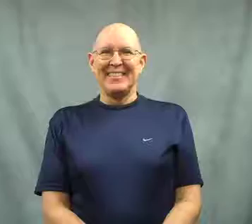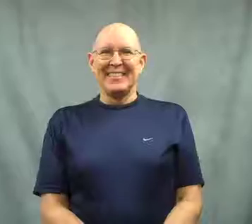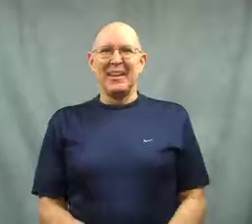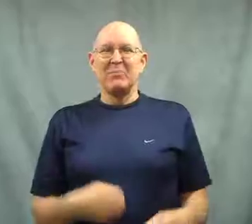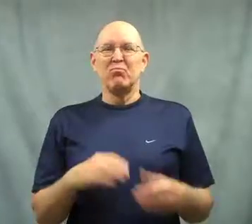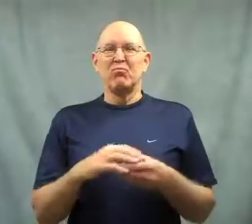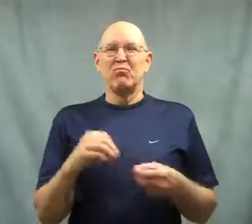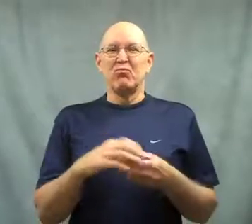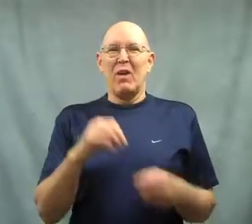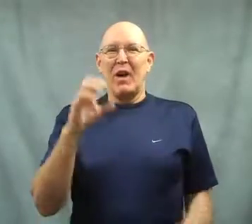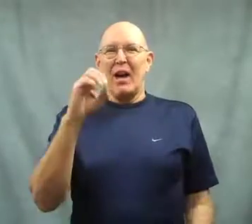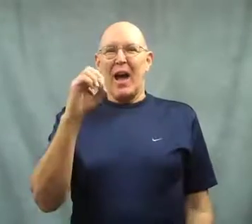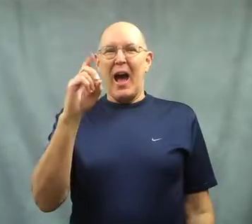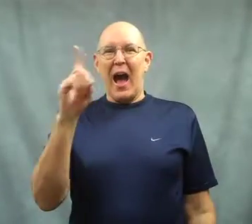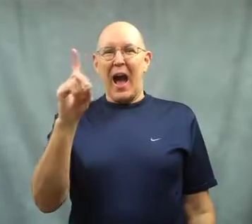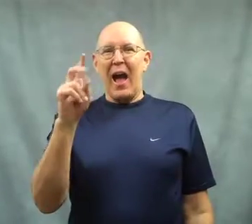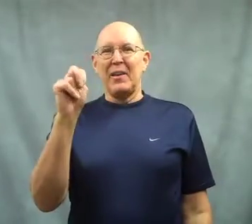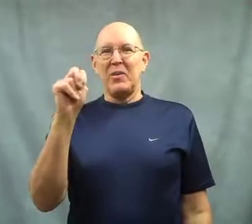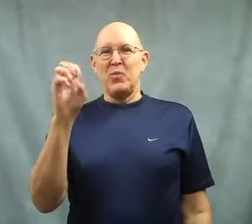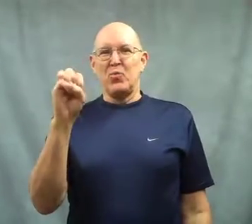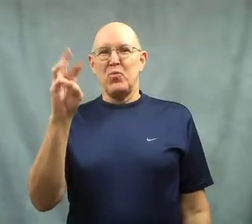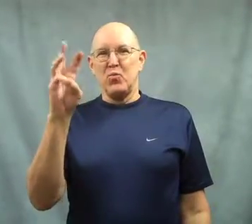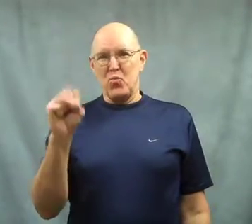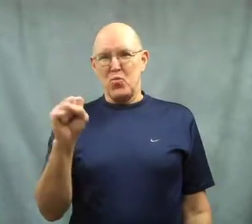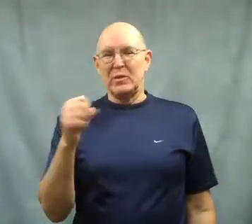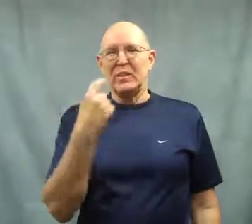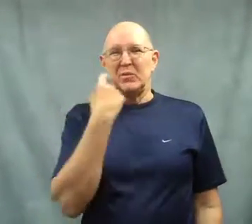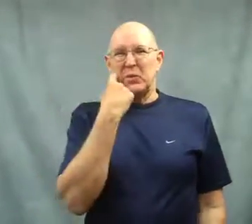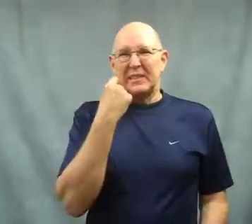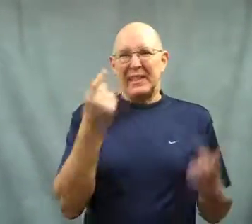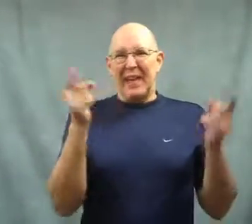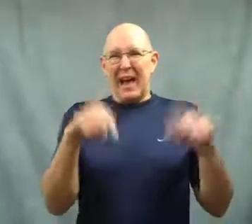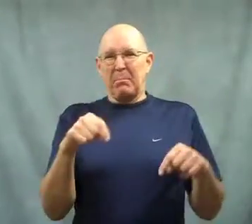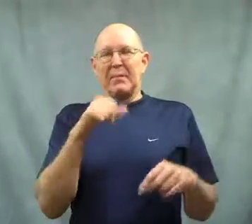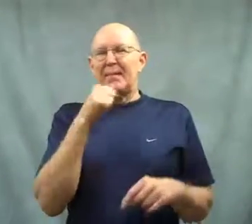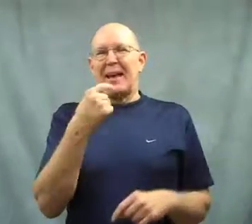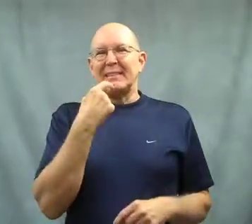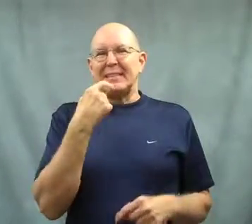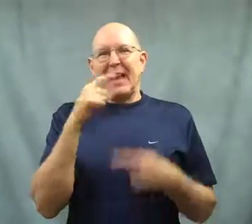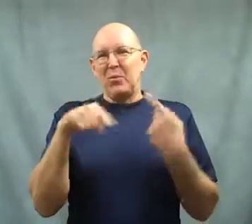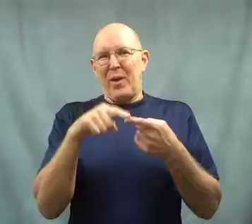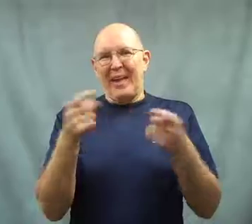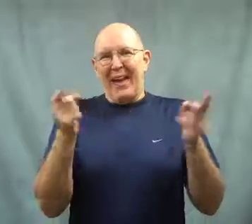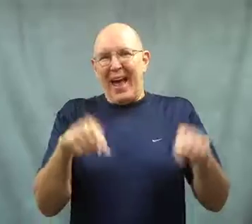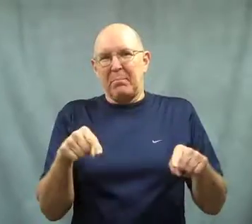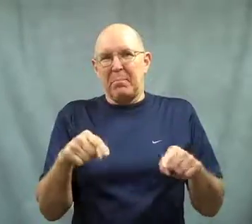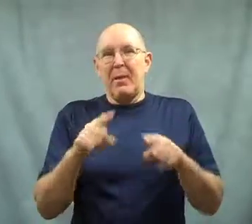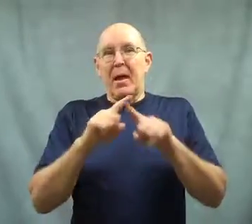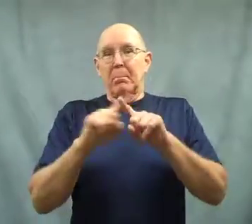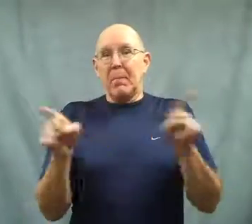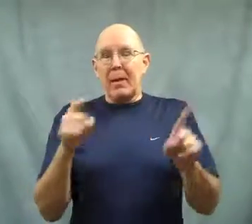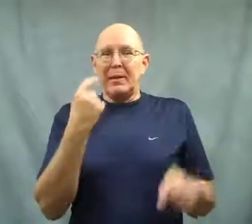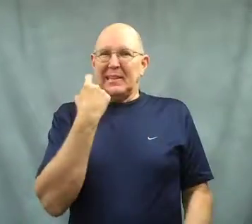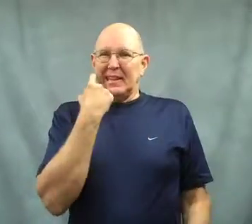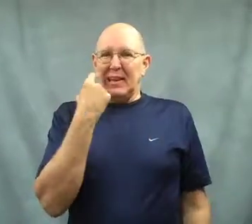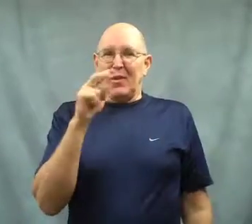I'm telling an odd news story.